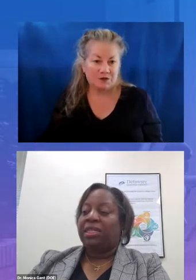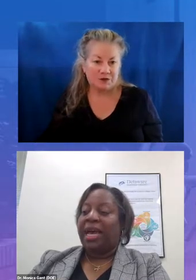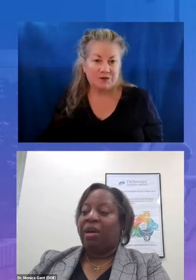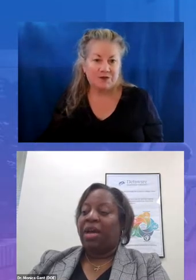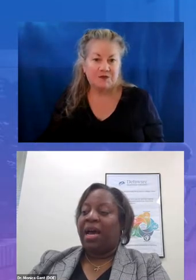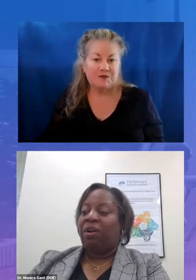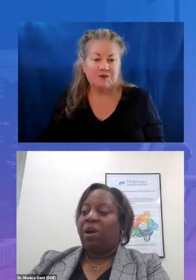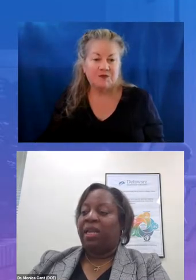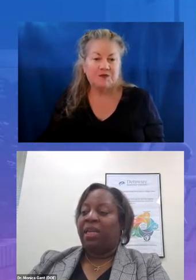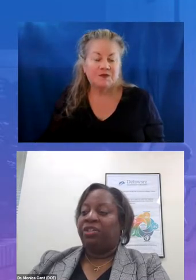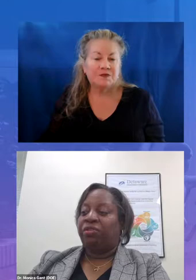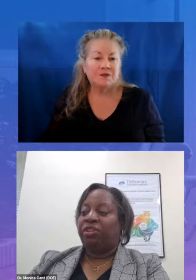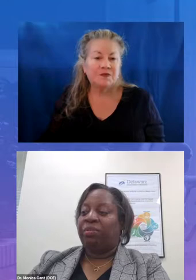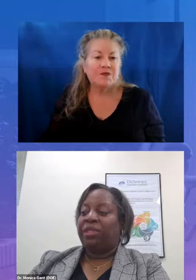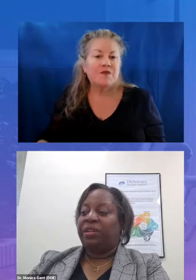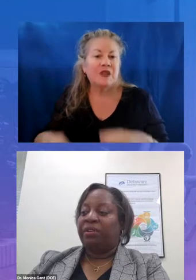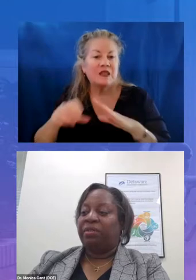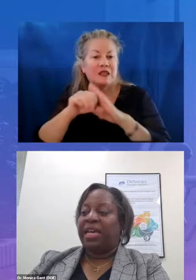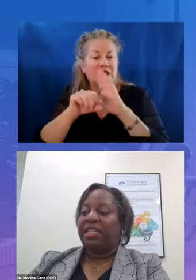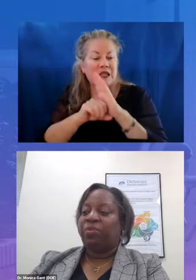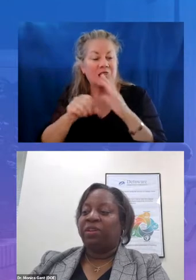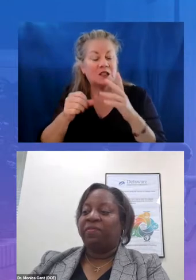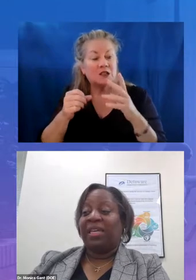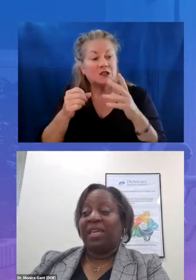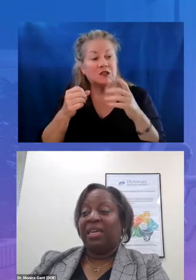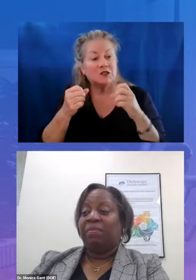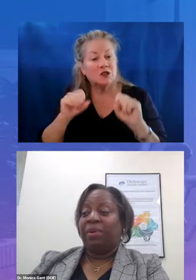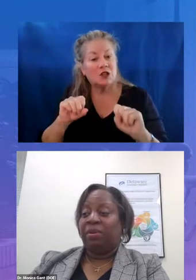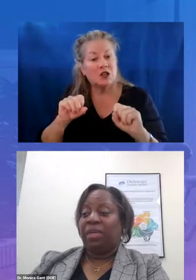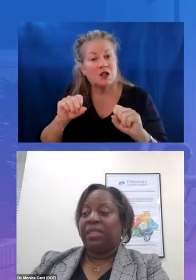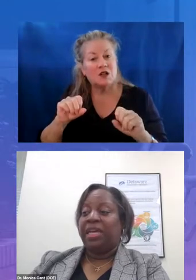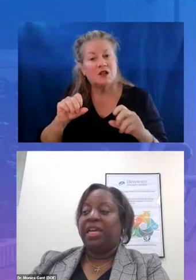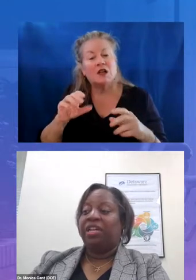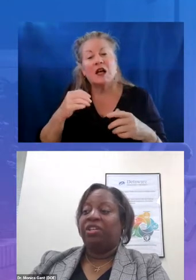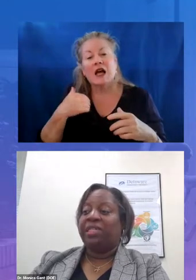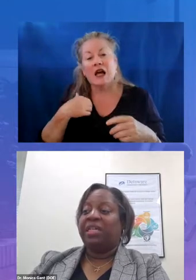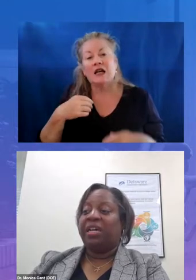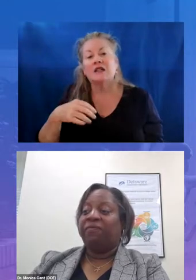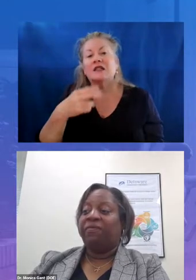out high quality instructional materials as one of the key components in addressing unfinished